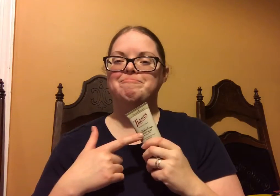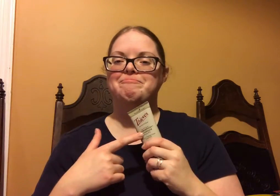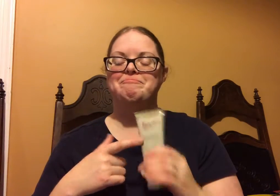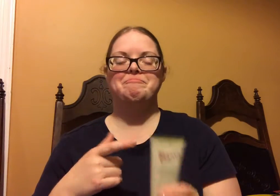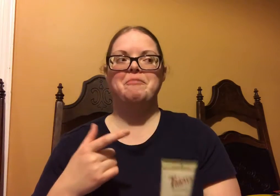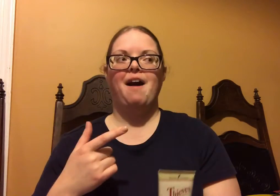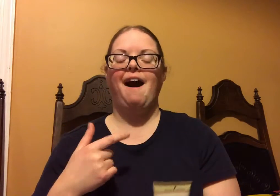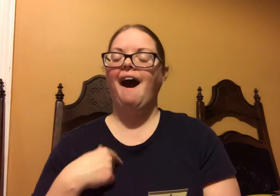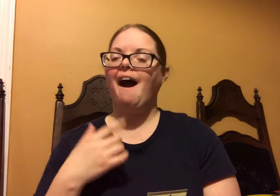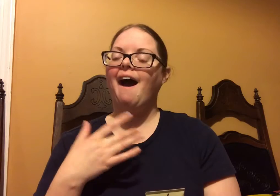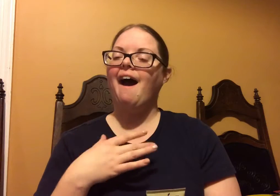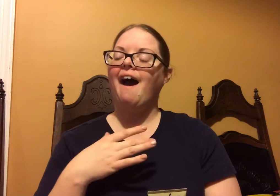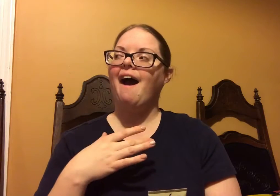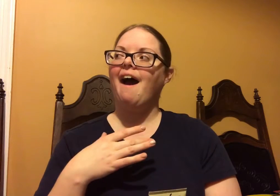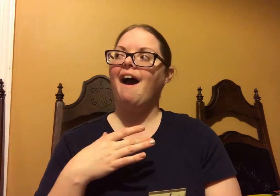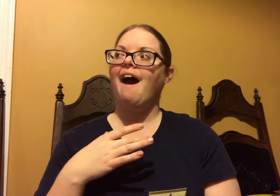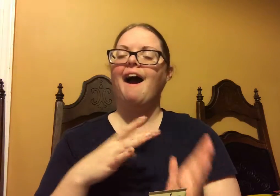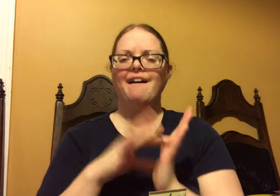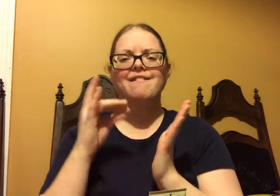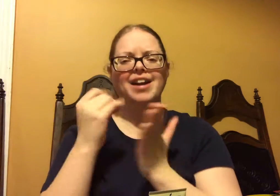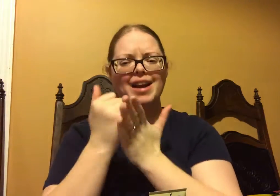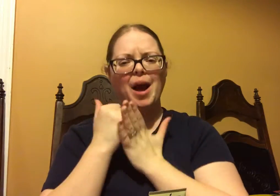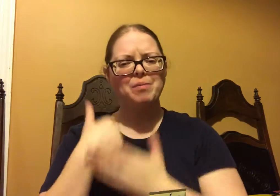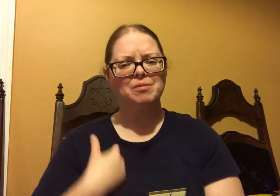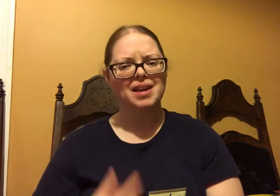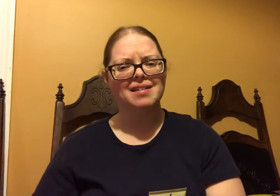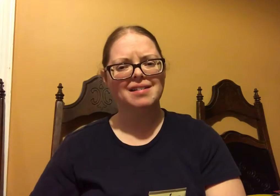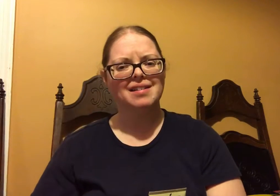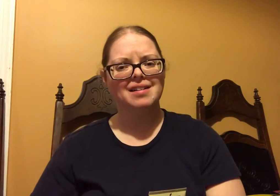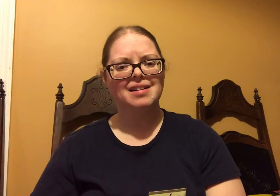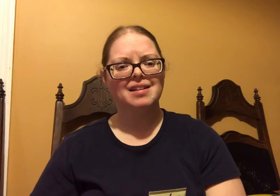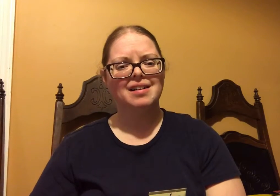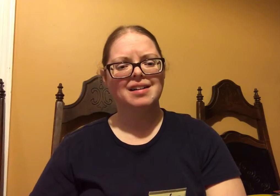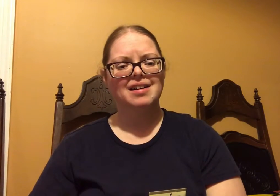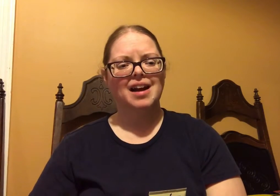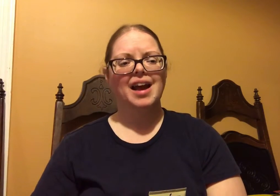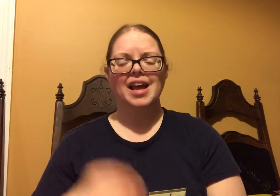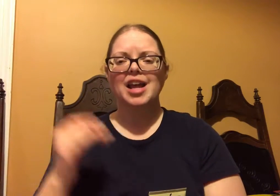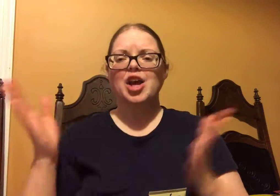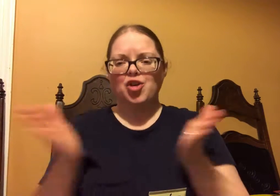But now, with the Thieves toothpaste, it helps me.